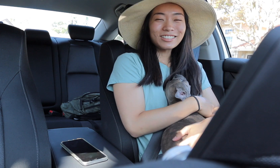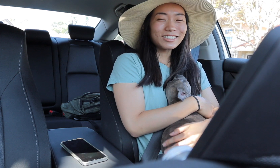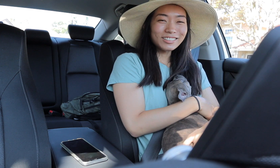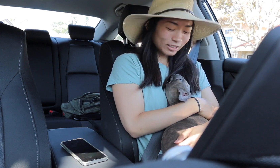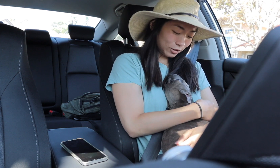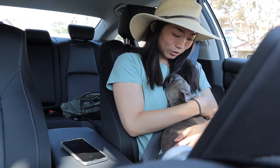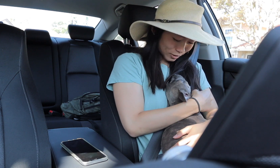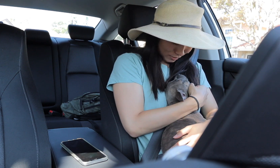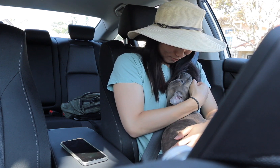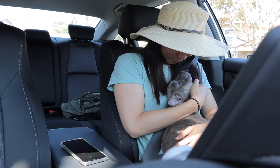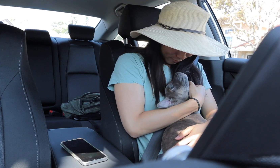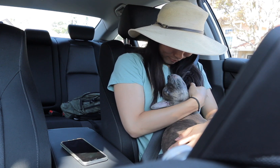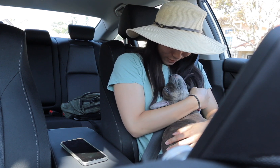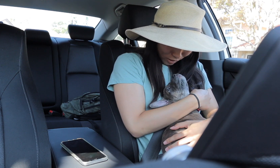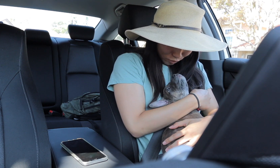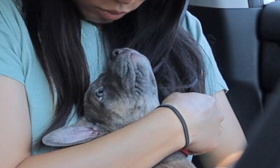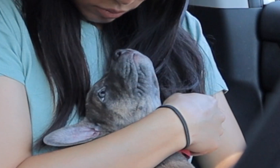she's just she's. awe. I love you